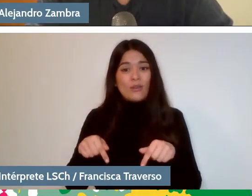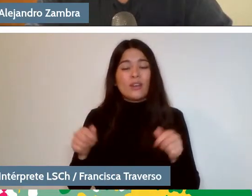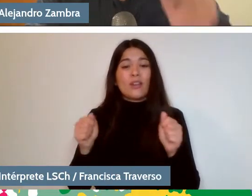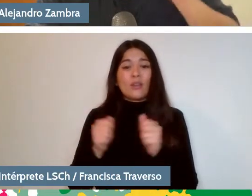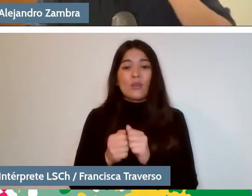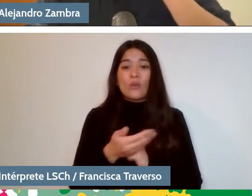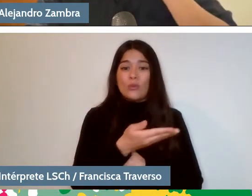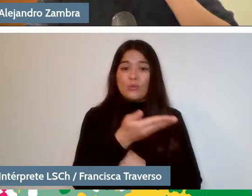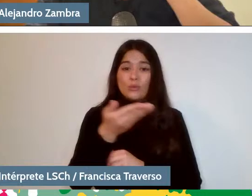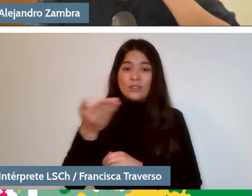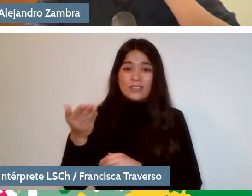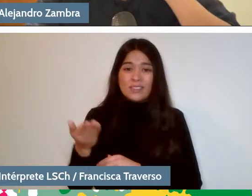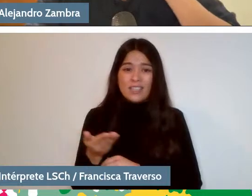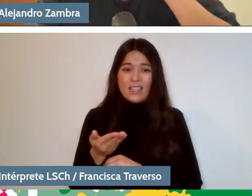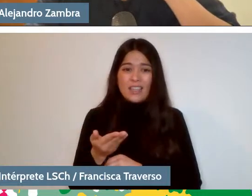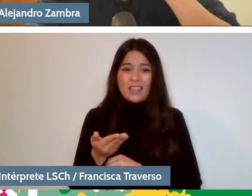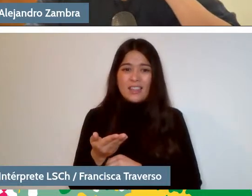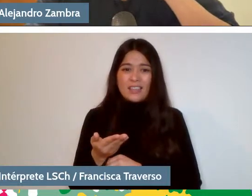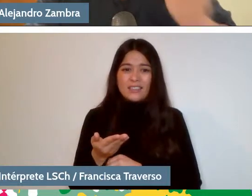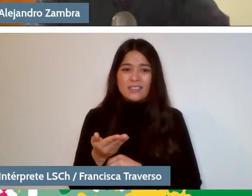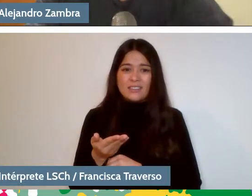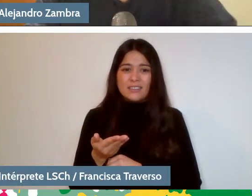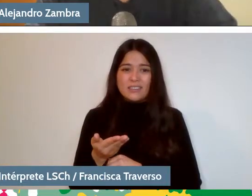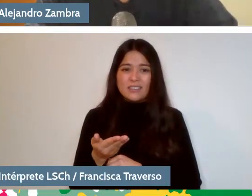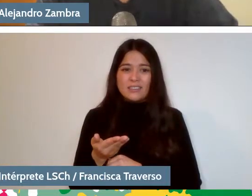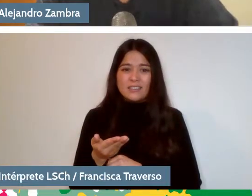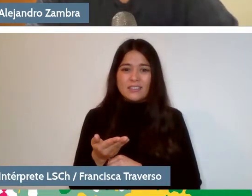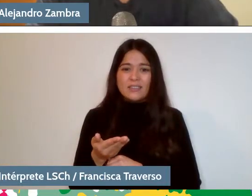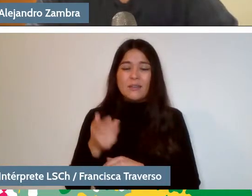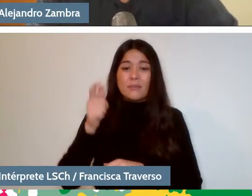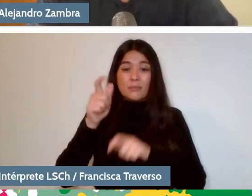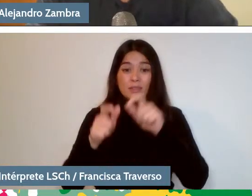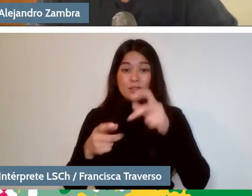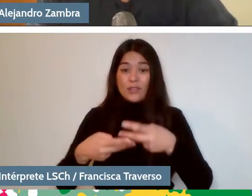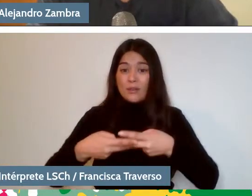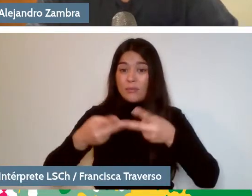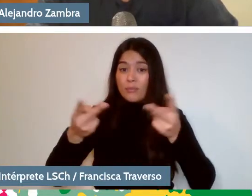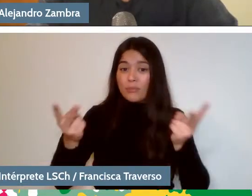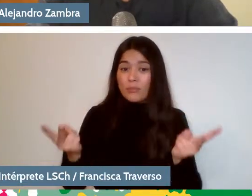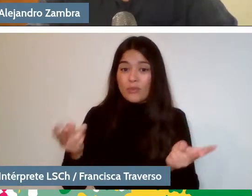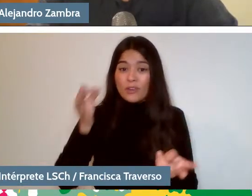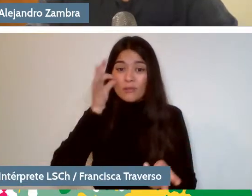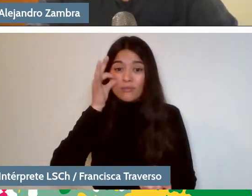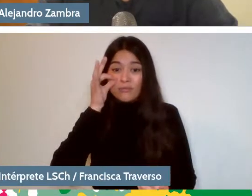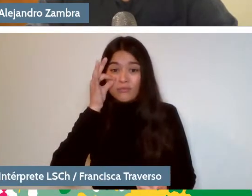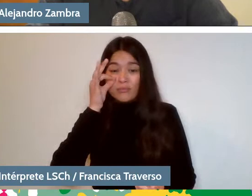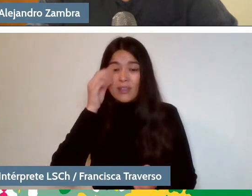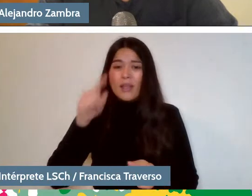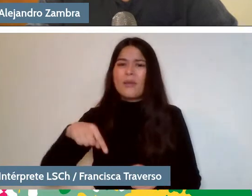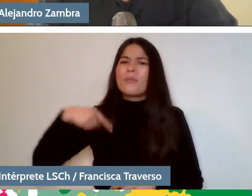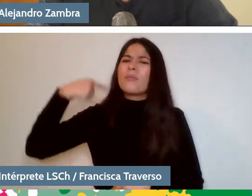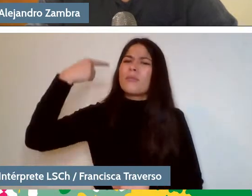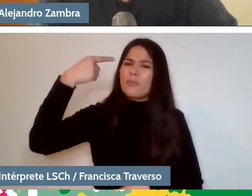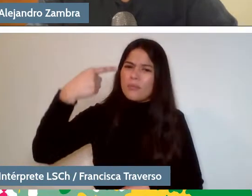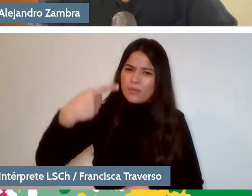with our listeners and spectators what our next activity will be